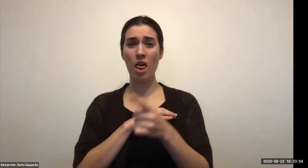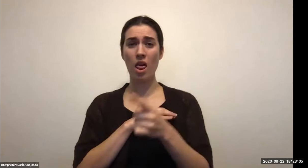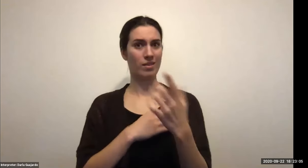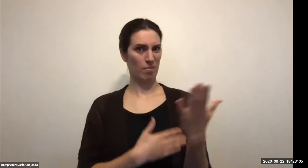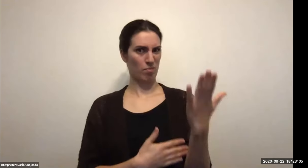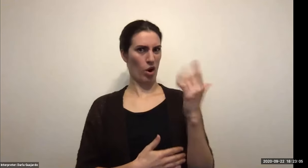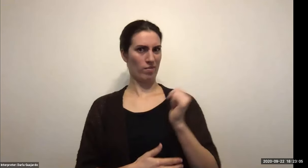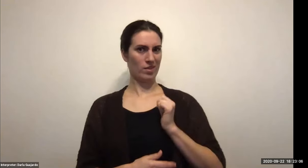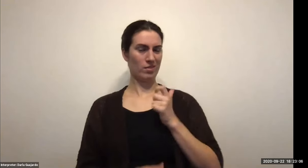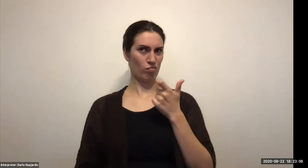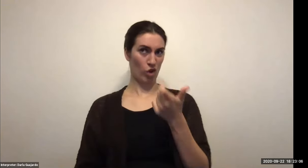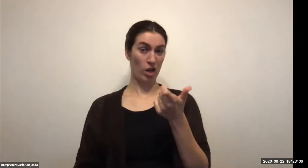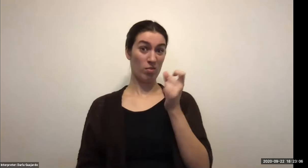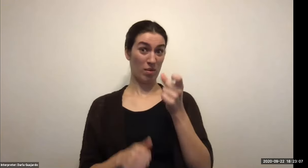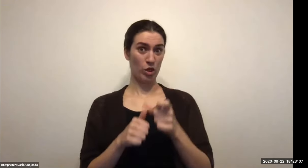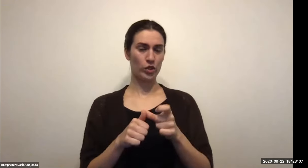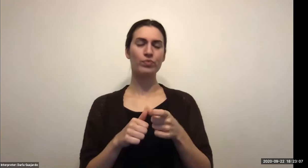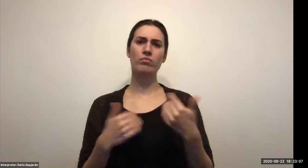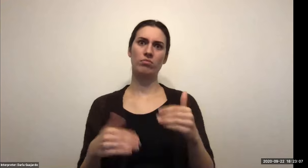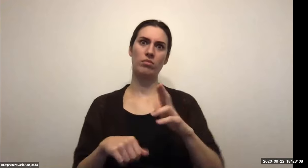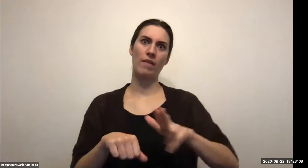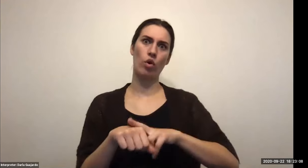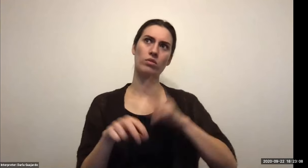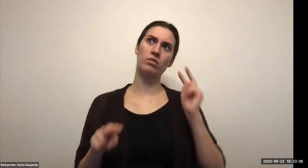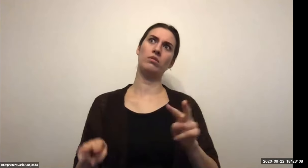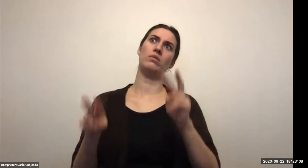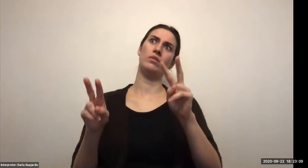Keith Wolling: And Erie Canal is in New York. It's got a lot of history to it quite unique.